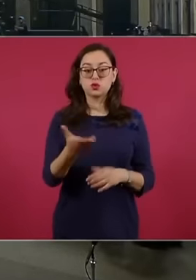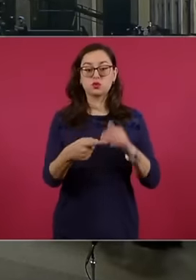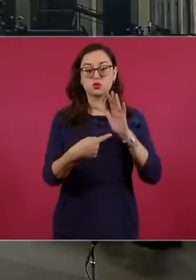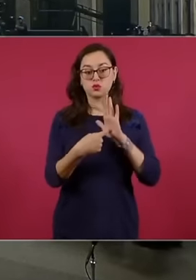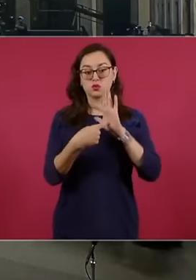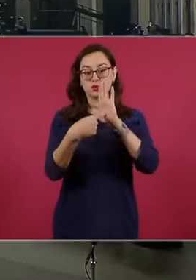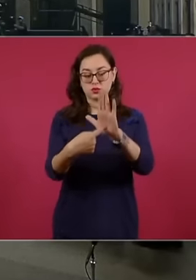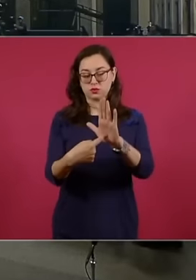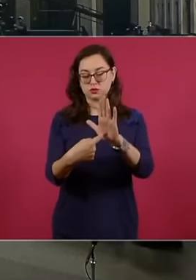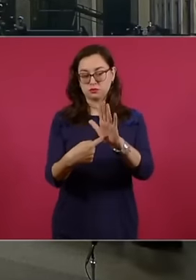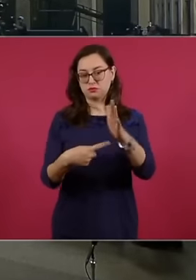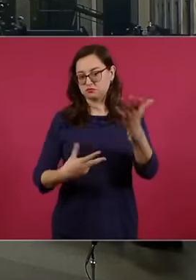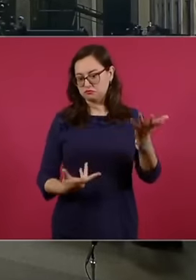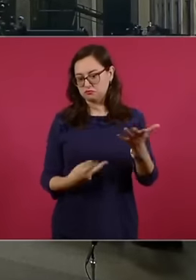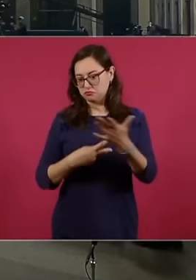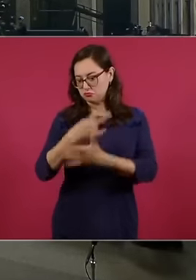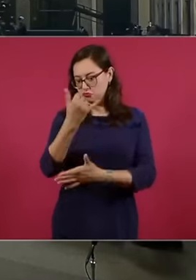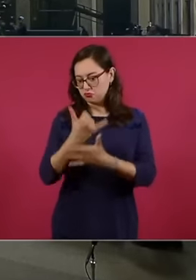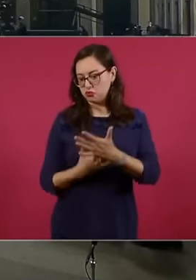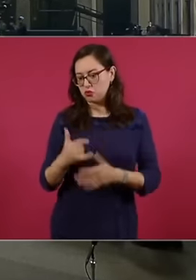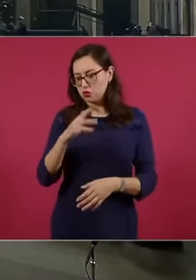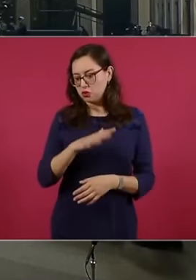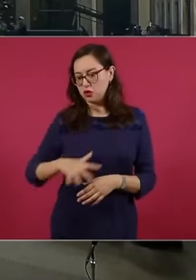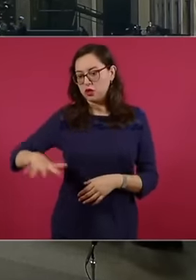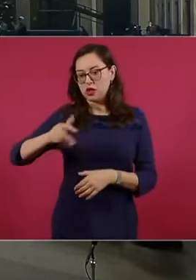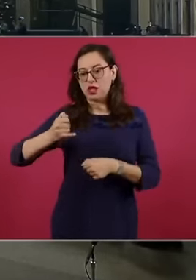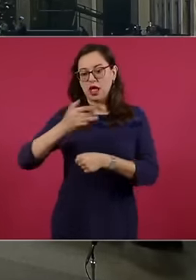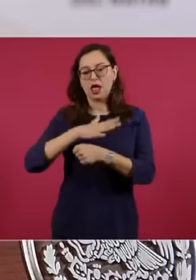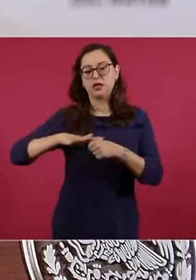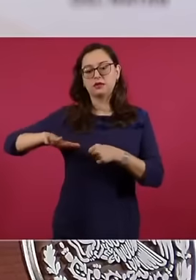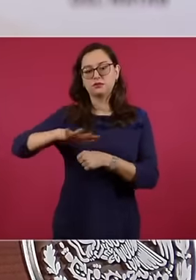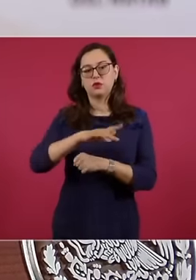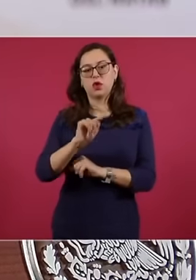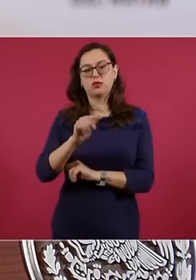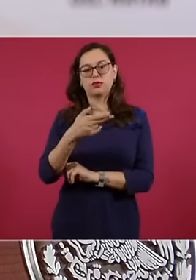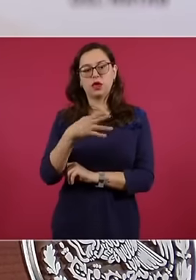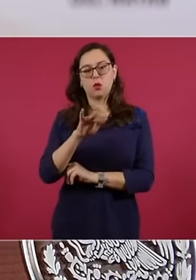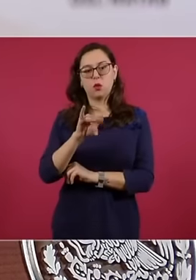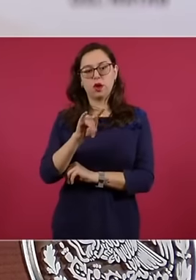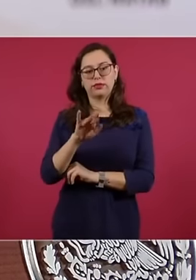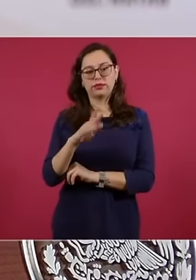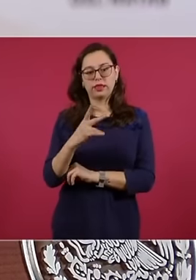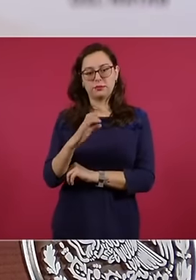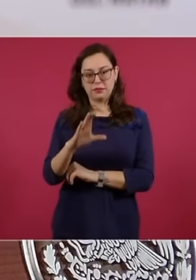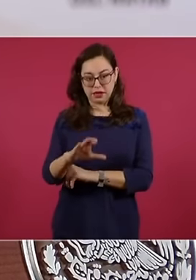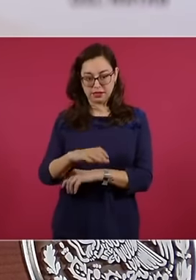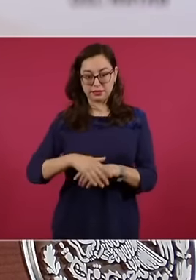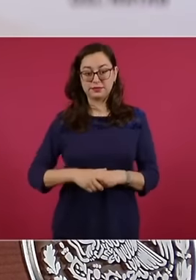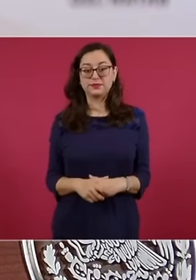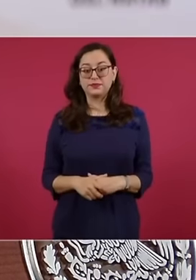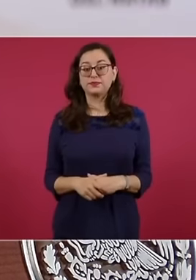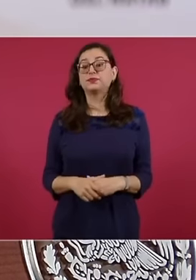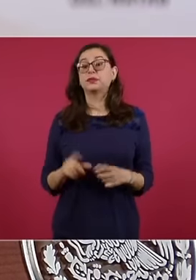the interoceanic corridor of the Tehuantepec Ism. We will be able to do it. divide into three